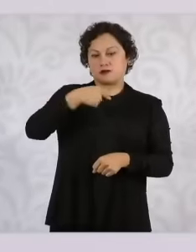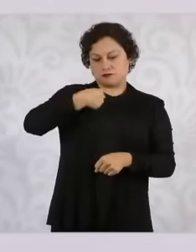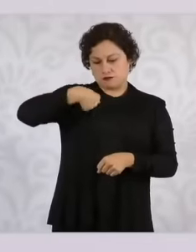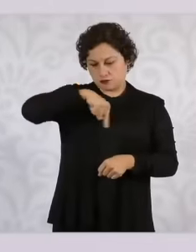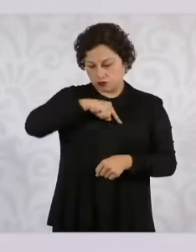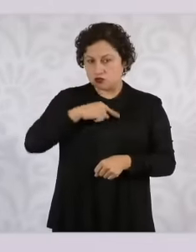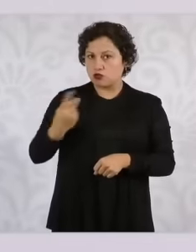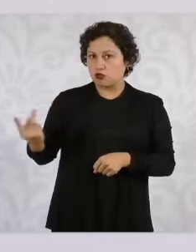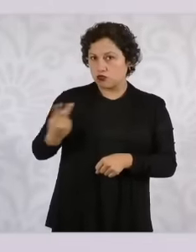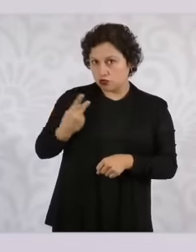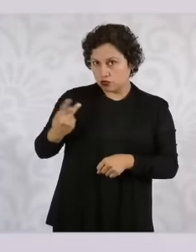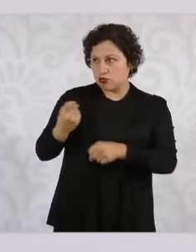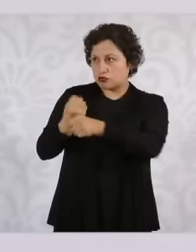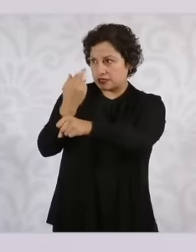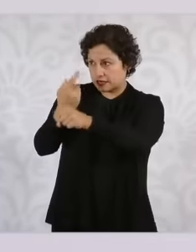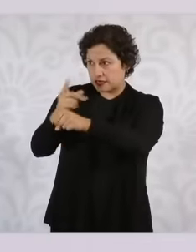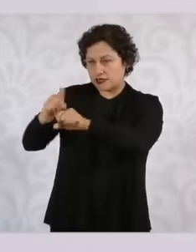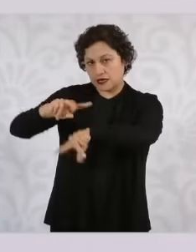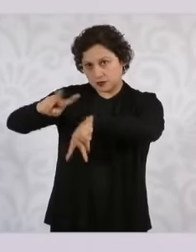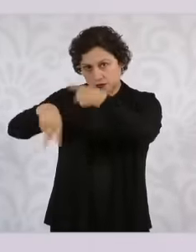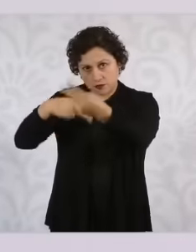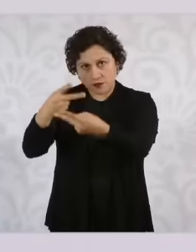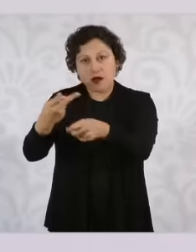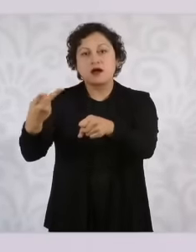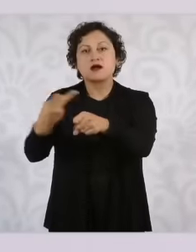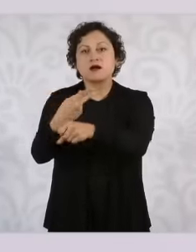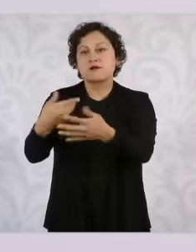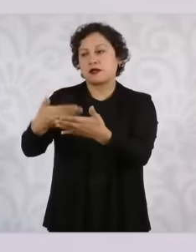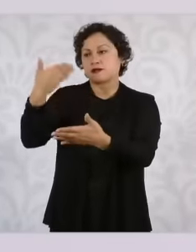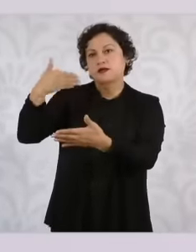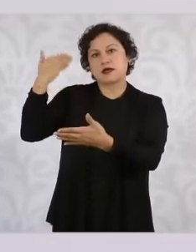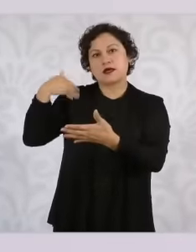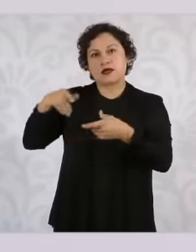general secretary is going to supervise the actions that are being carried out by